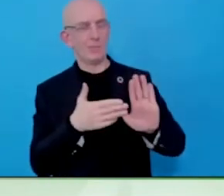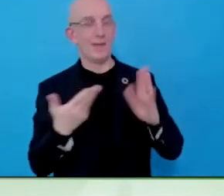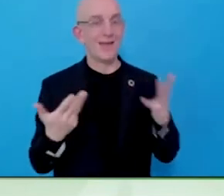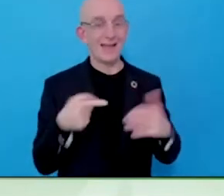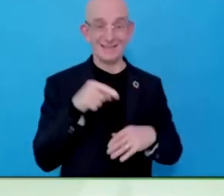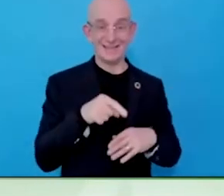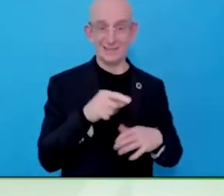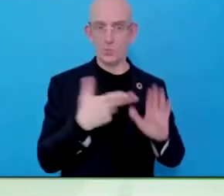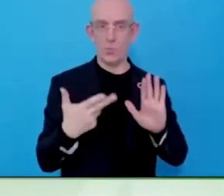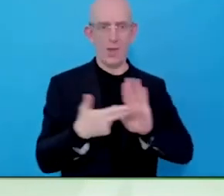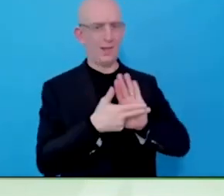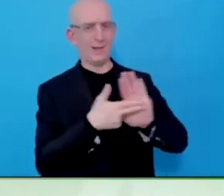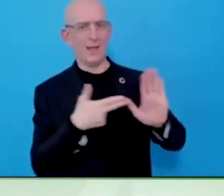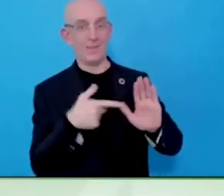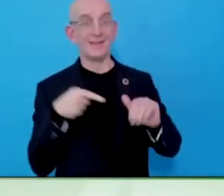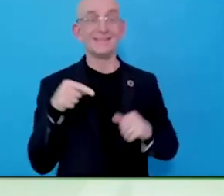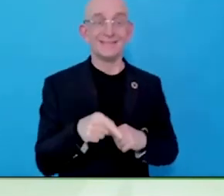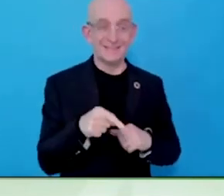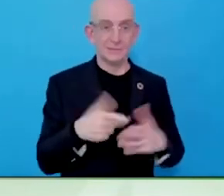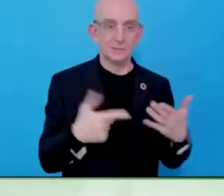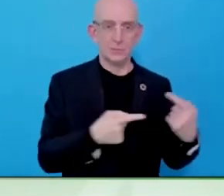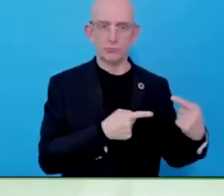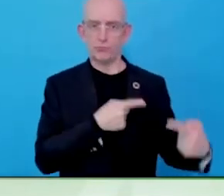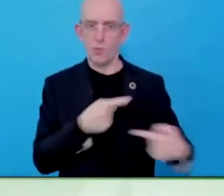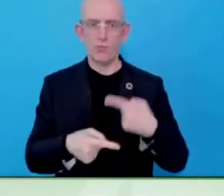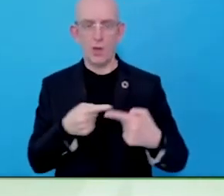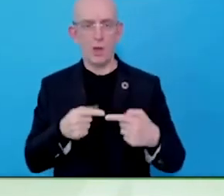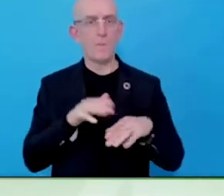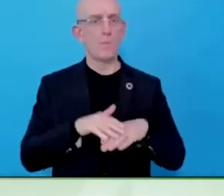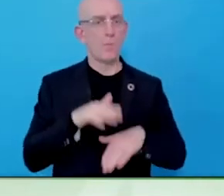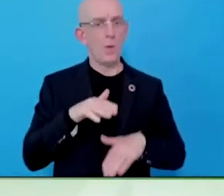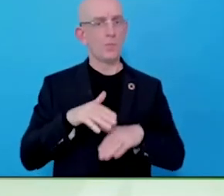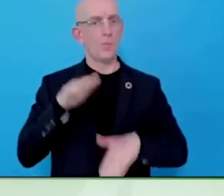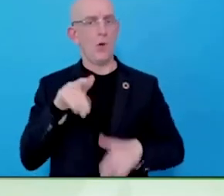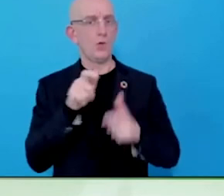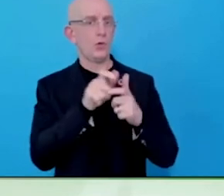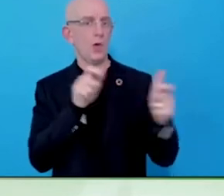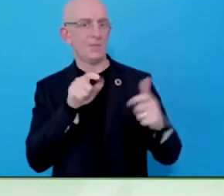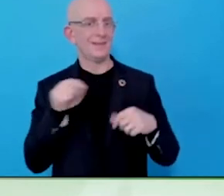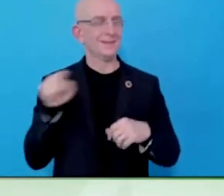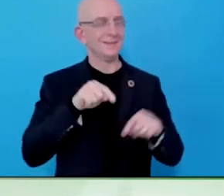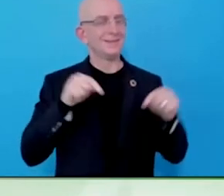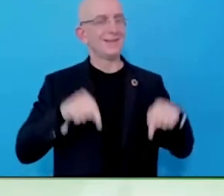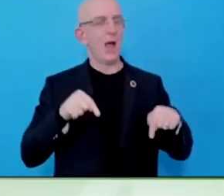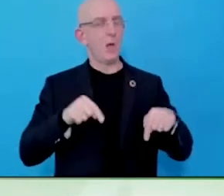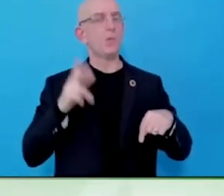All too often, people who are working with disabled people have no experience of the private sector.